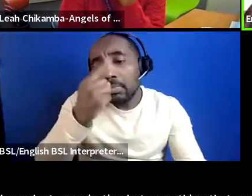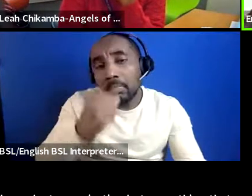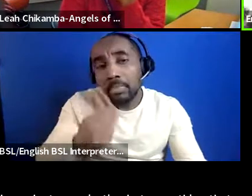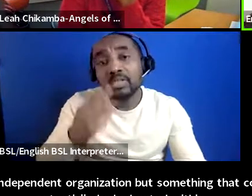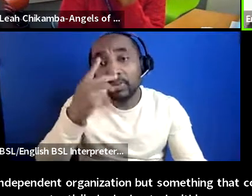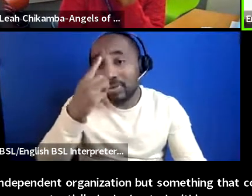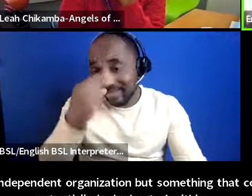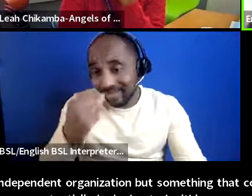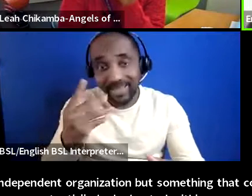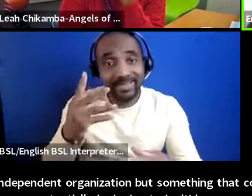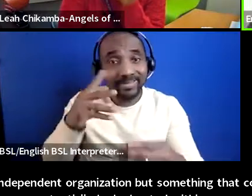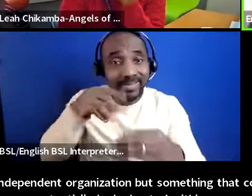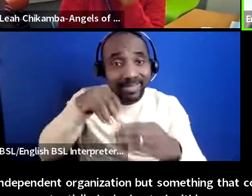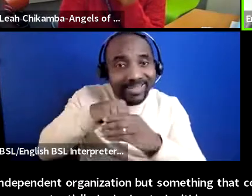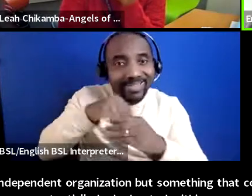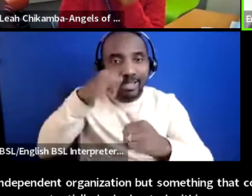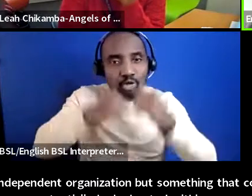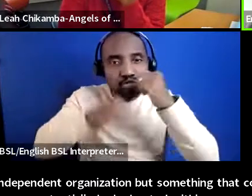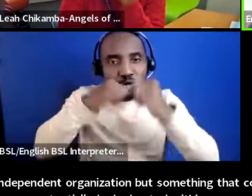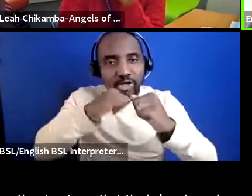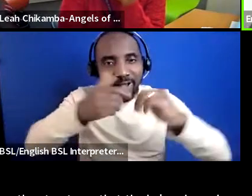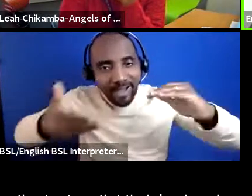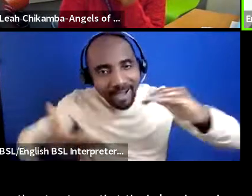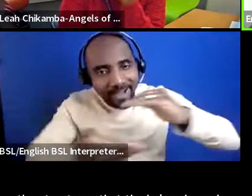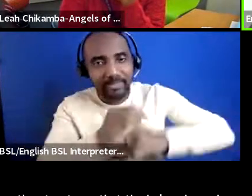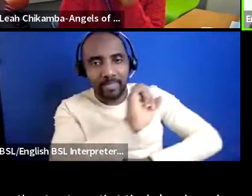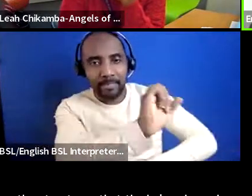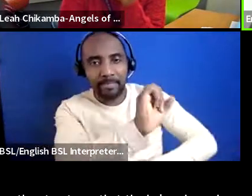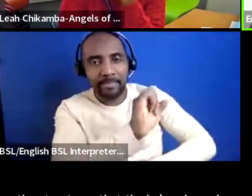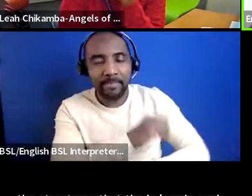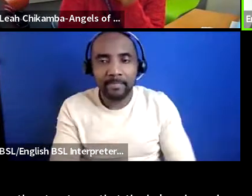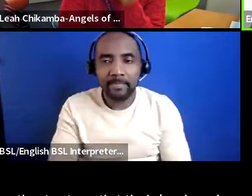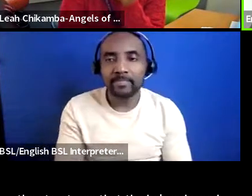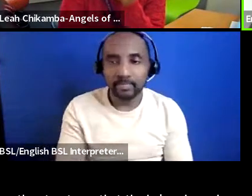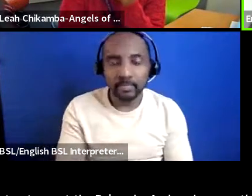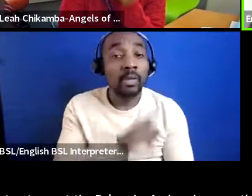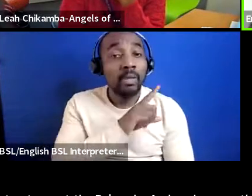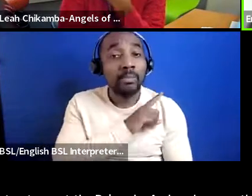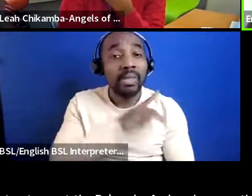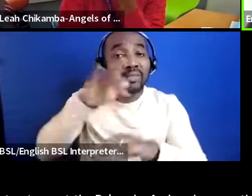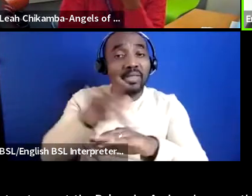structures of the belgrade and so because the theater has a program called the springboard